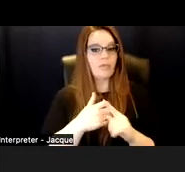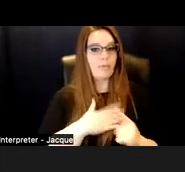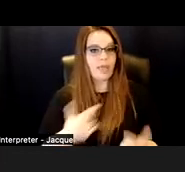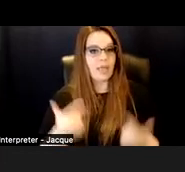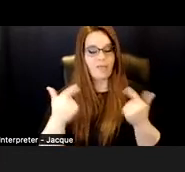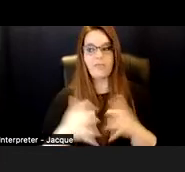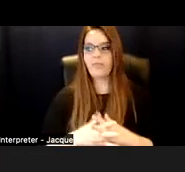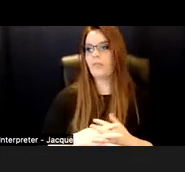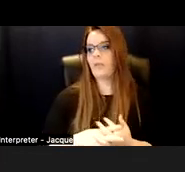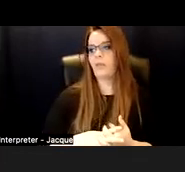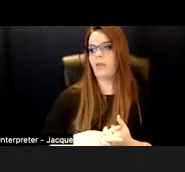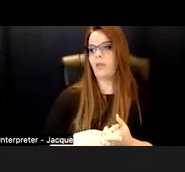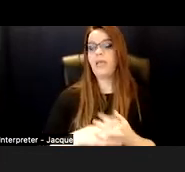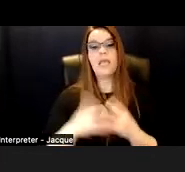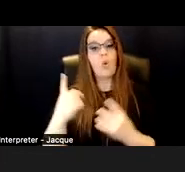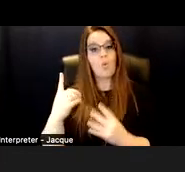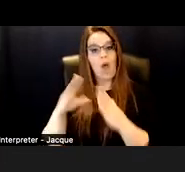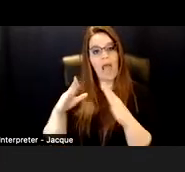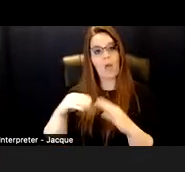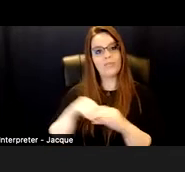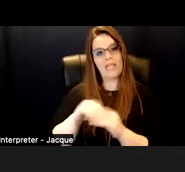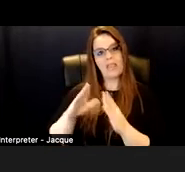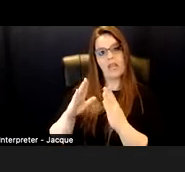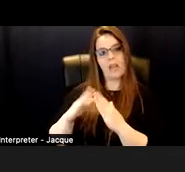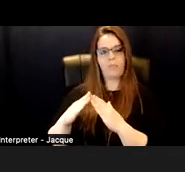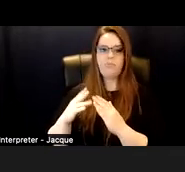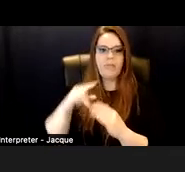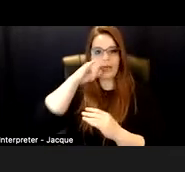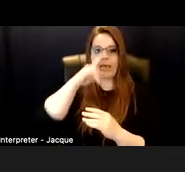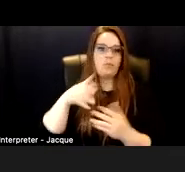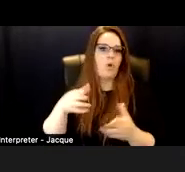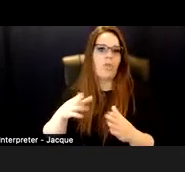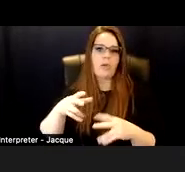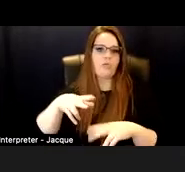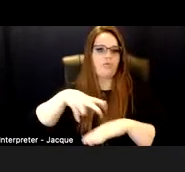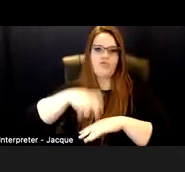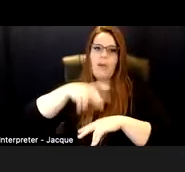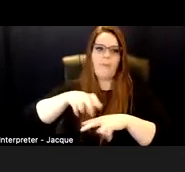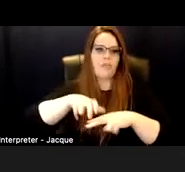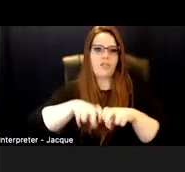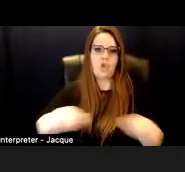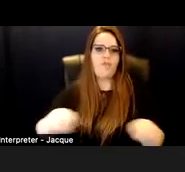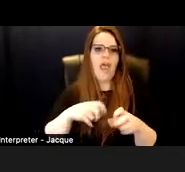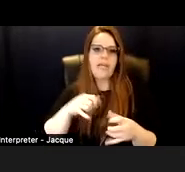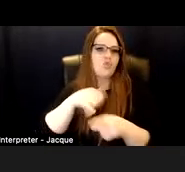In one house on the neighborhood kids were allowed to jump on the sofa and swear. And in another house a couple doors down,